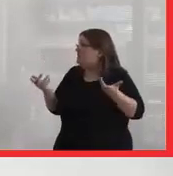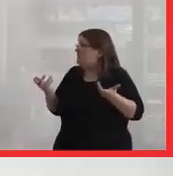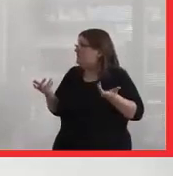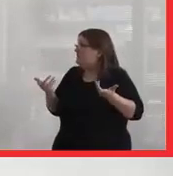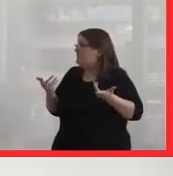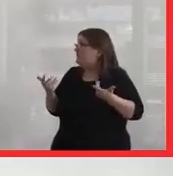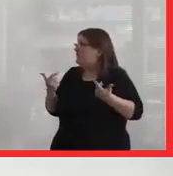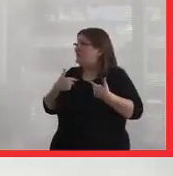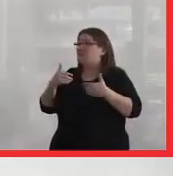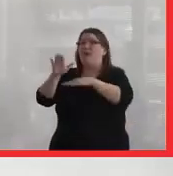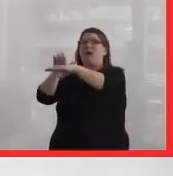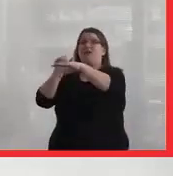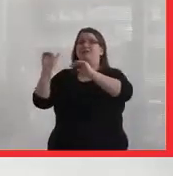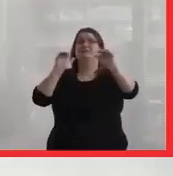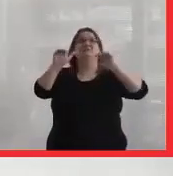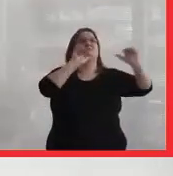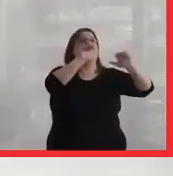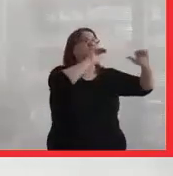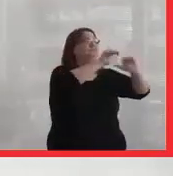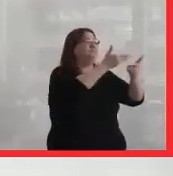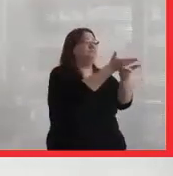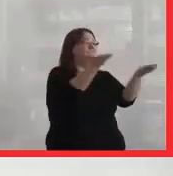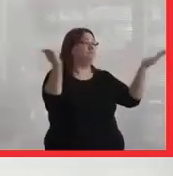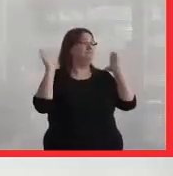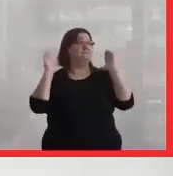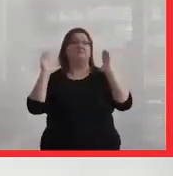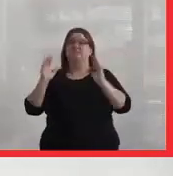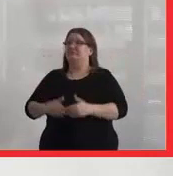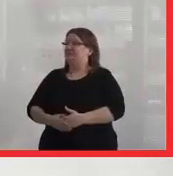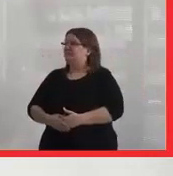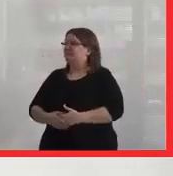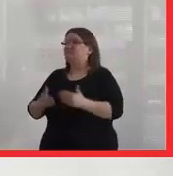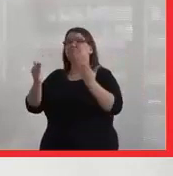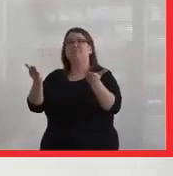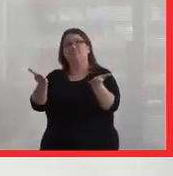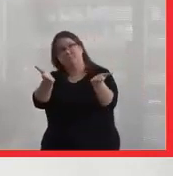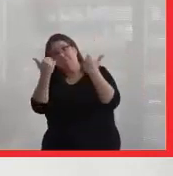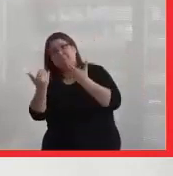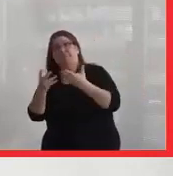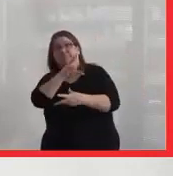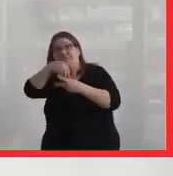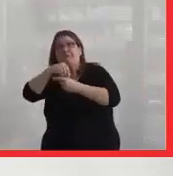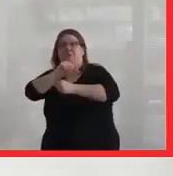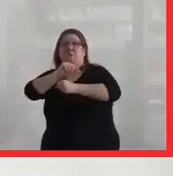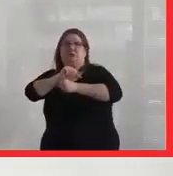So I call on all of you to step up and do this work,